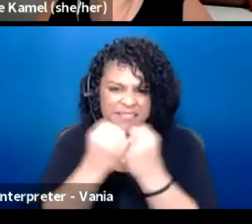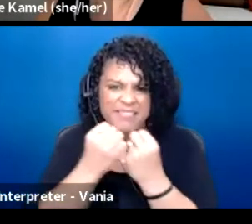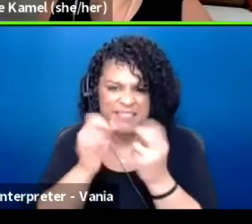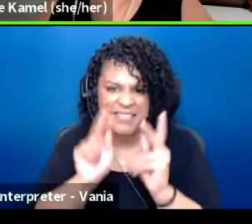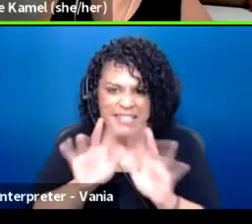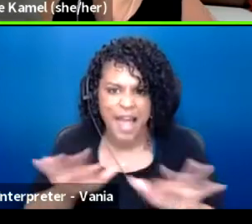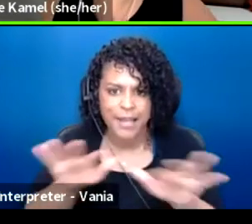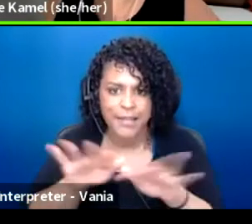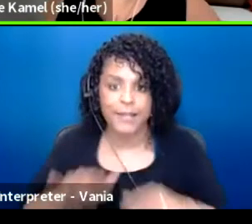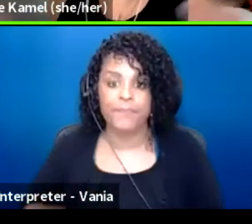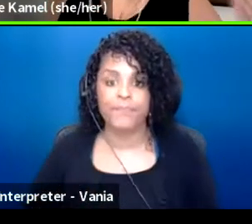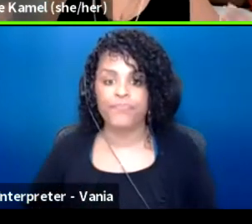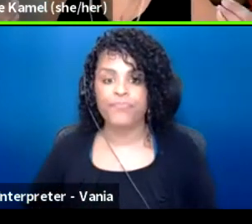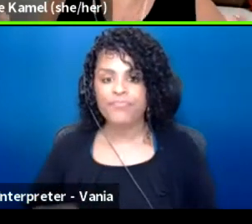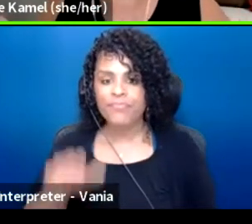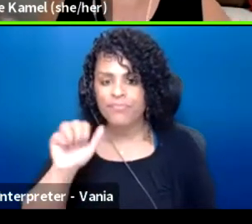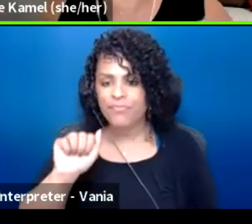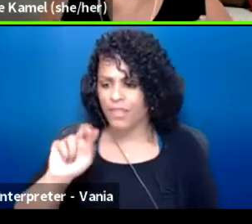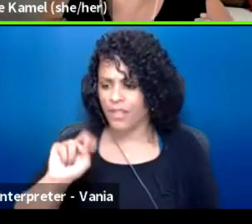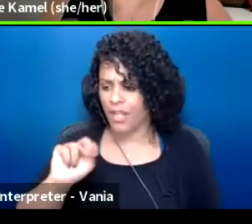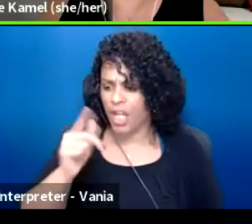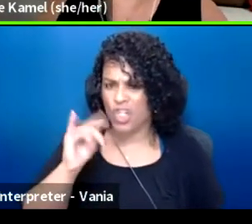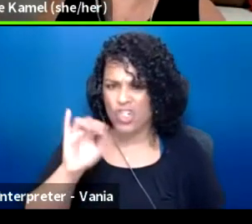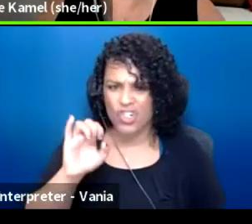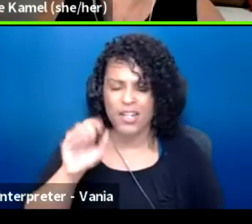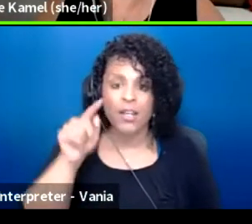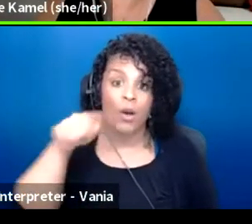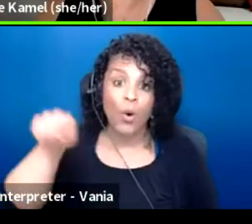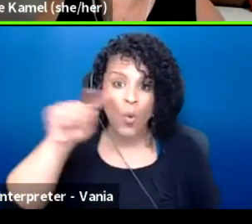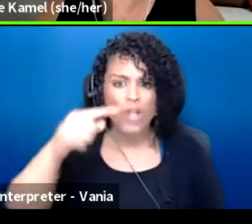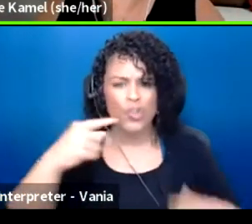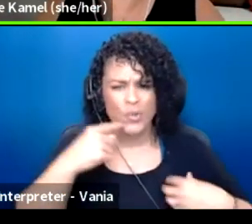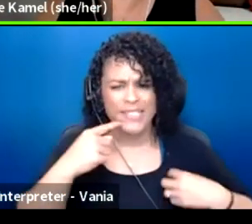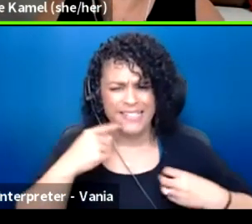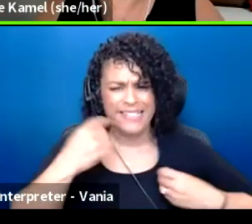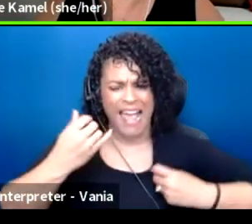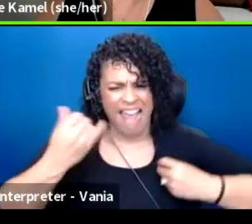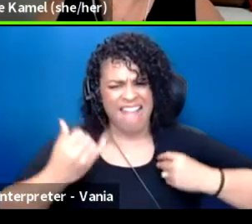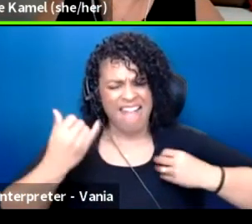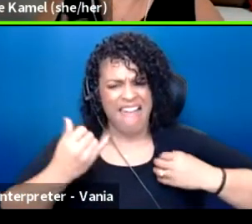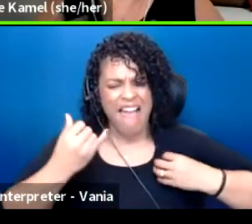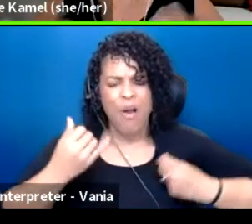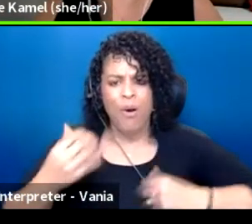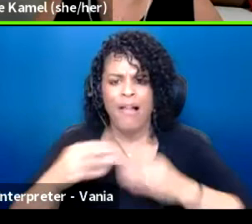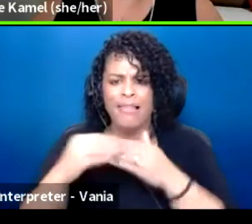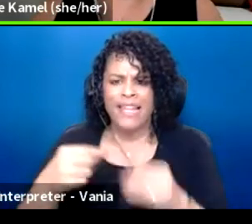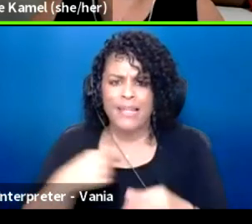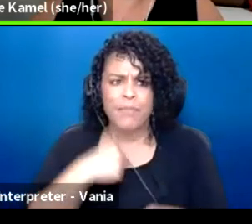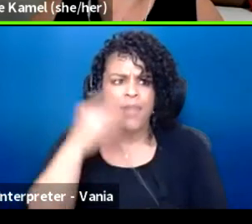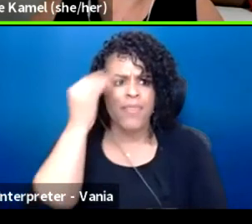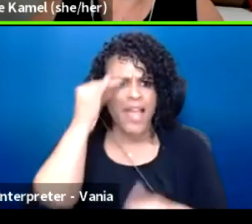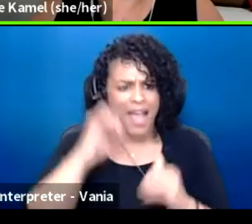So much of what you all are saying is leading me to think about how we define theater